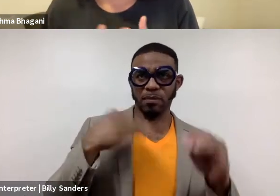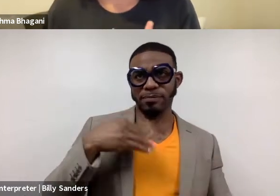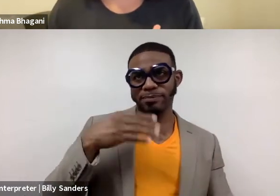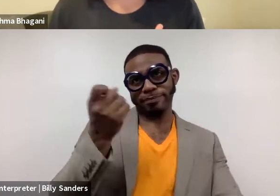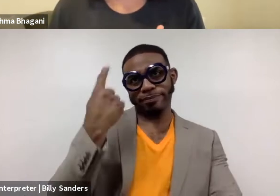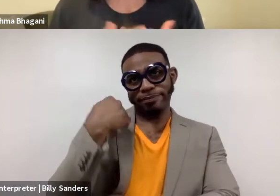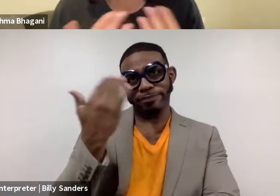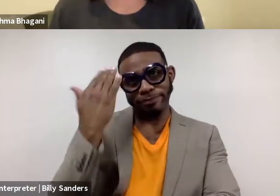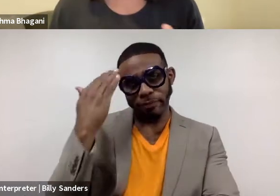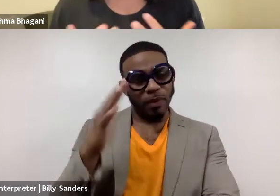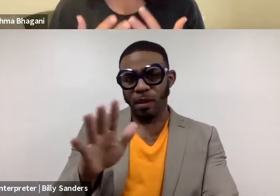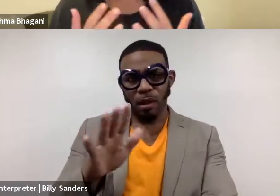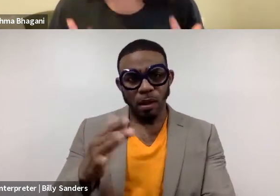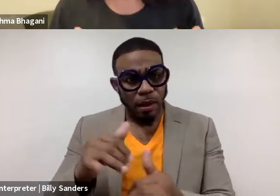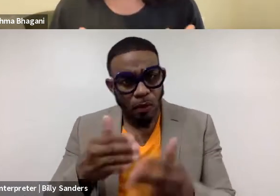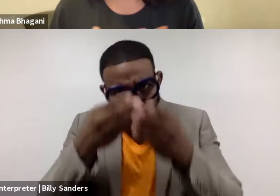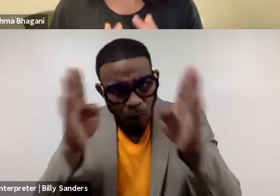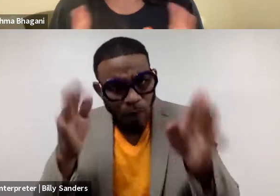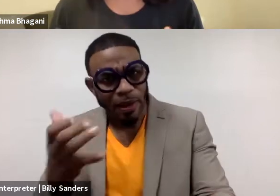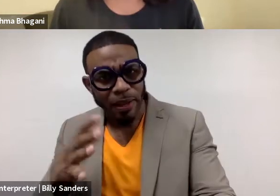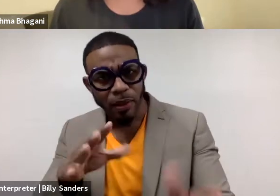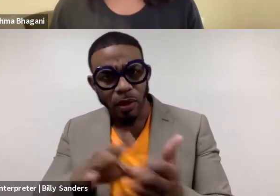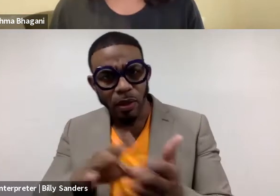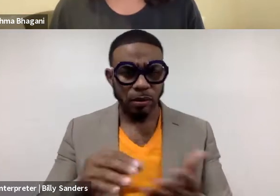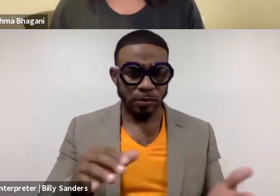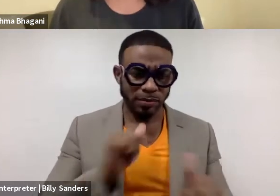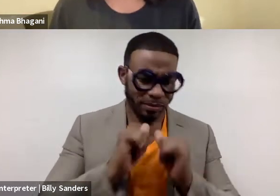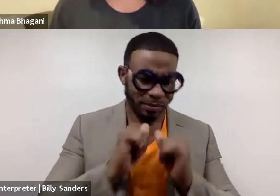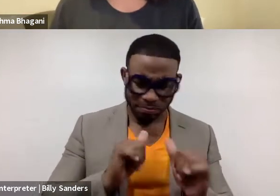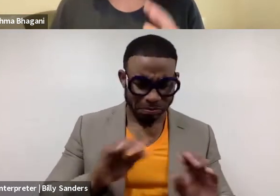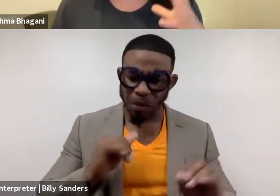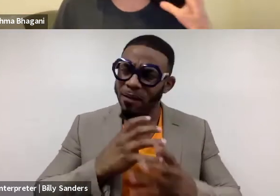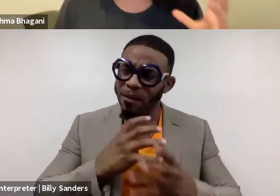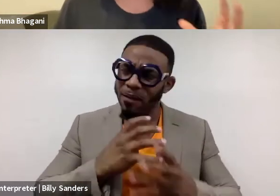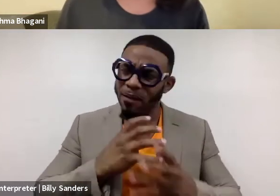Because yes, we have a lot to learn. There's not denying. We have a lot to learn in the realm of technology.